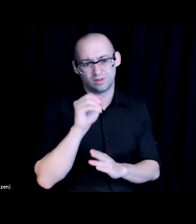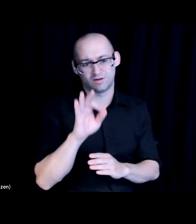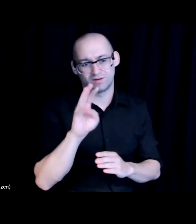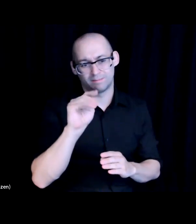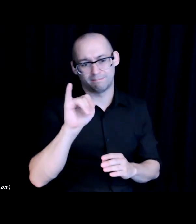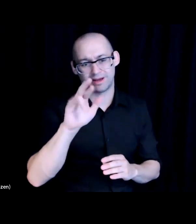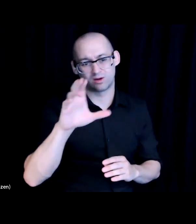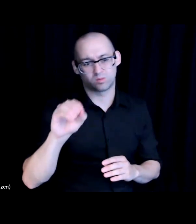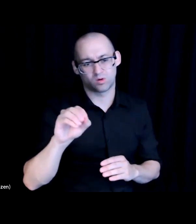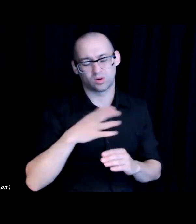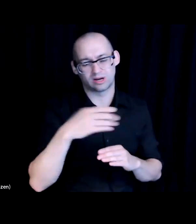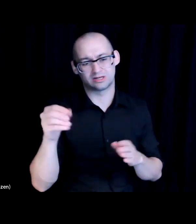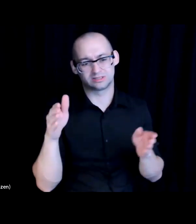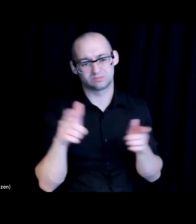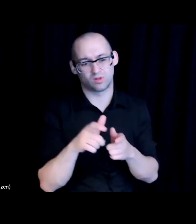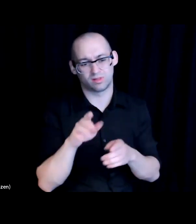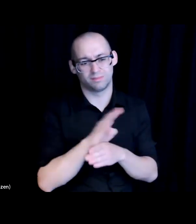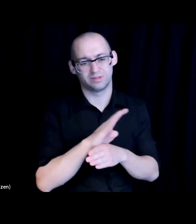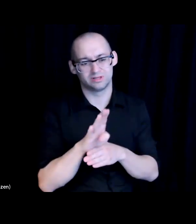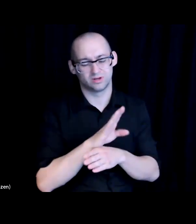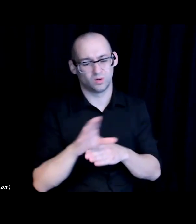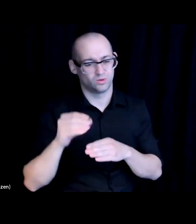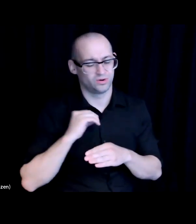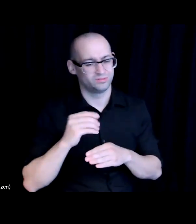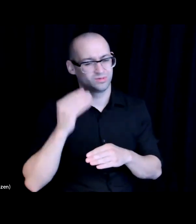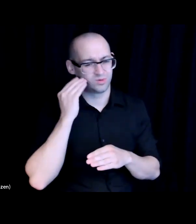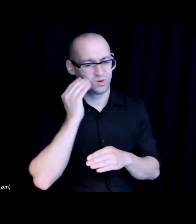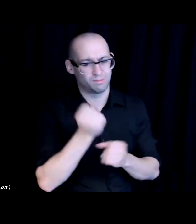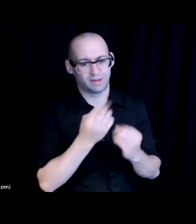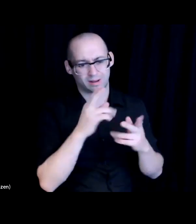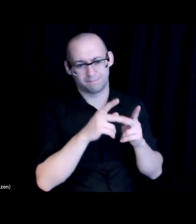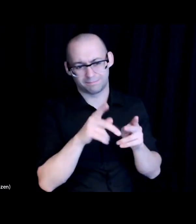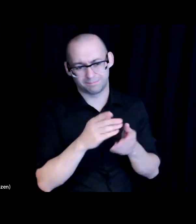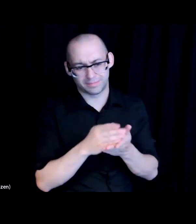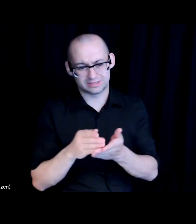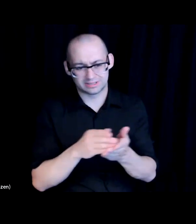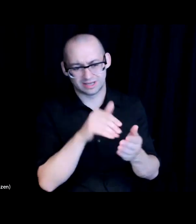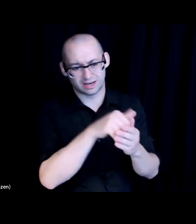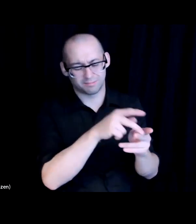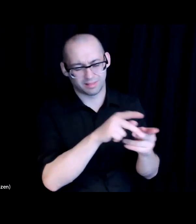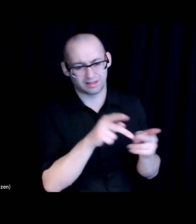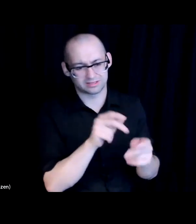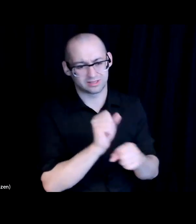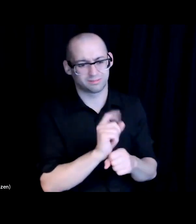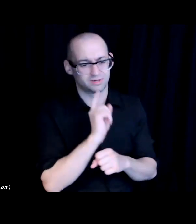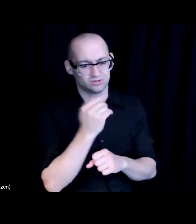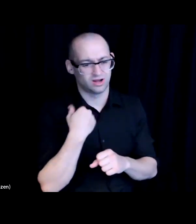So together, all of those pieces in place help ensure that there is both workforce development,